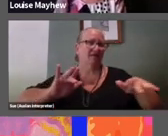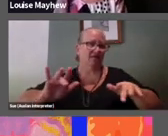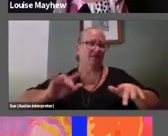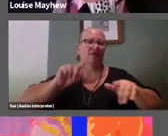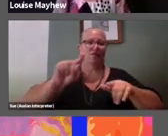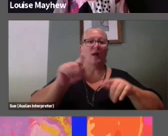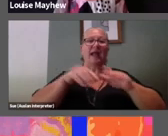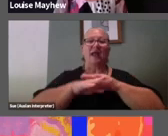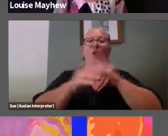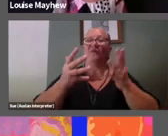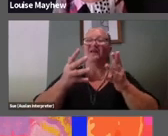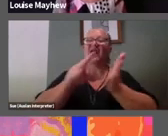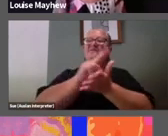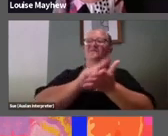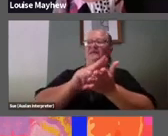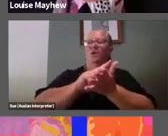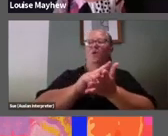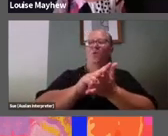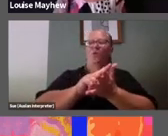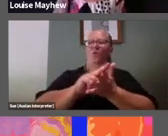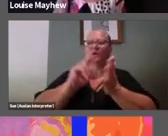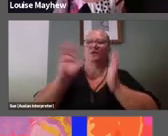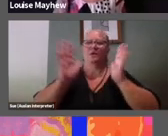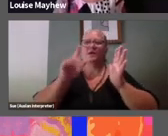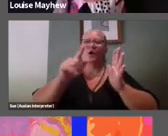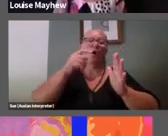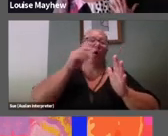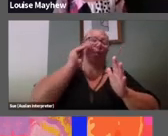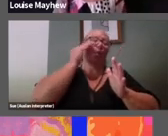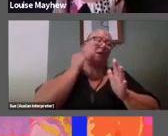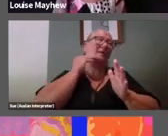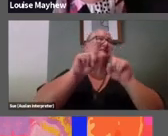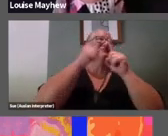They gather together women of color to tell emotionally